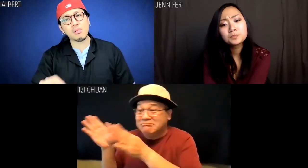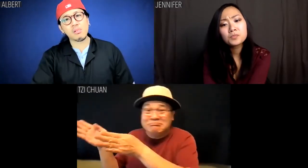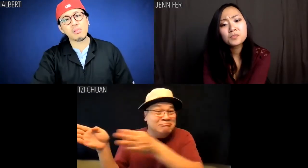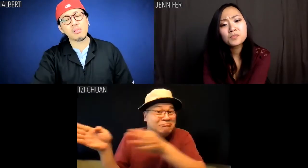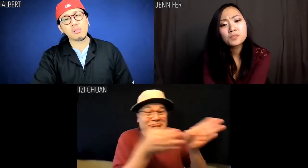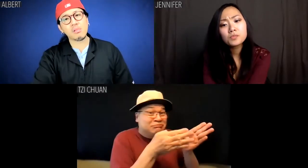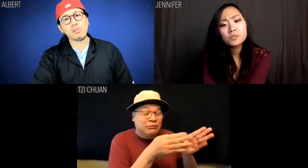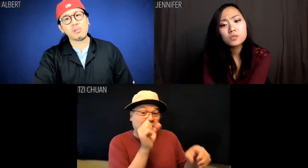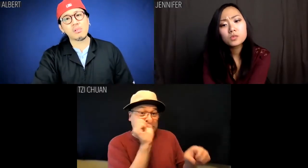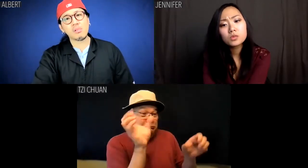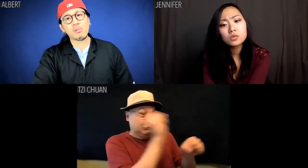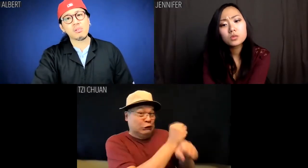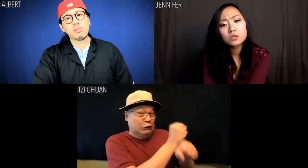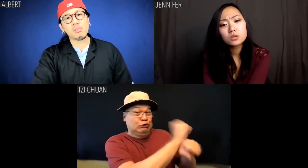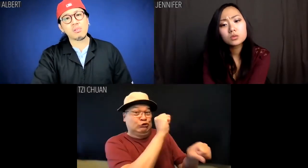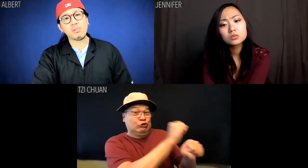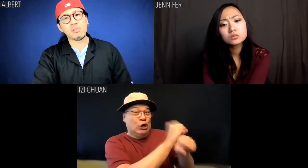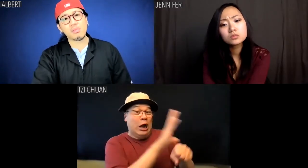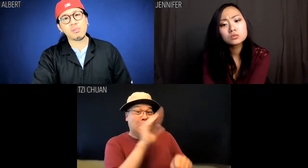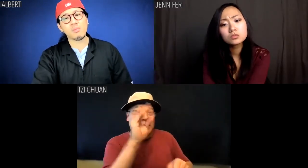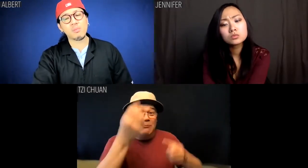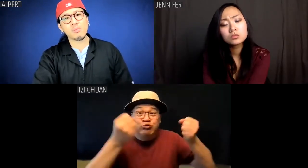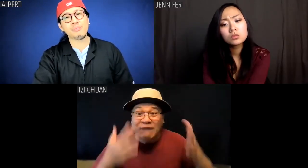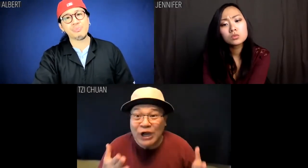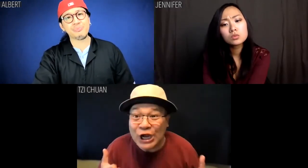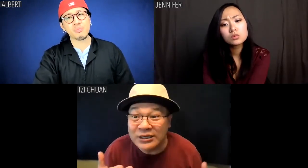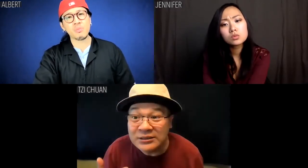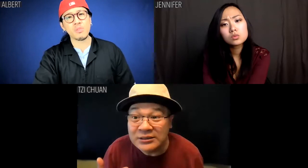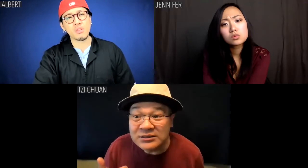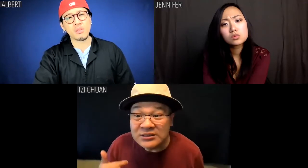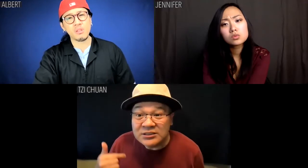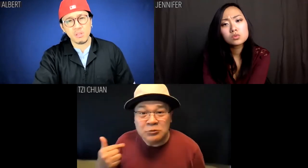so many hoops that they throw up their hands and go be a cabbie.